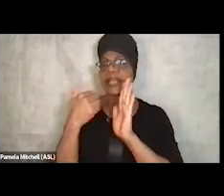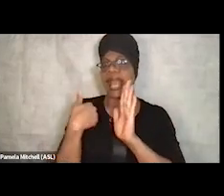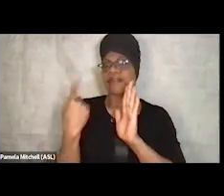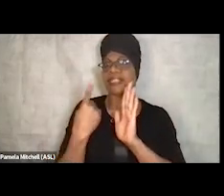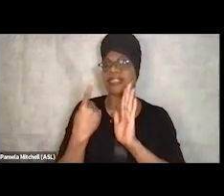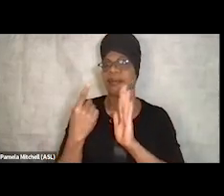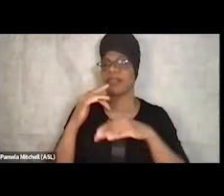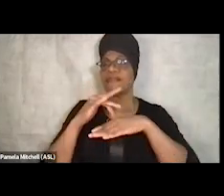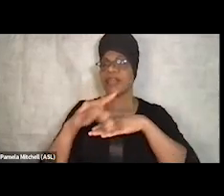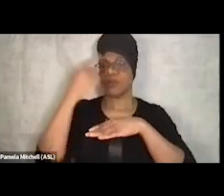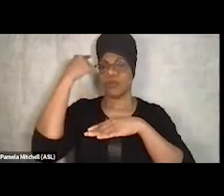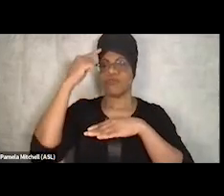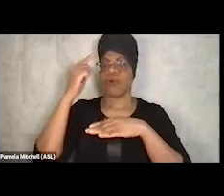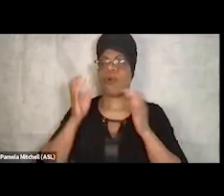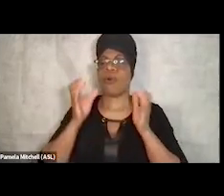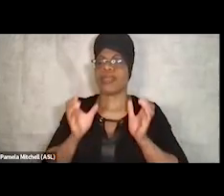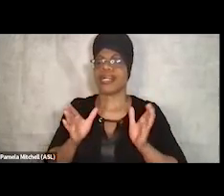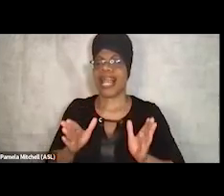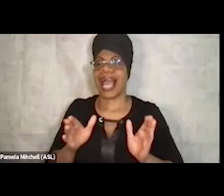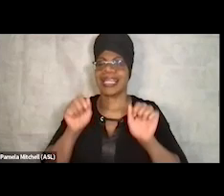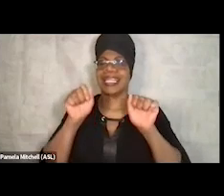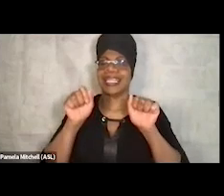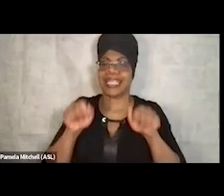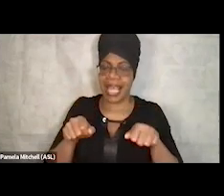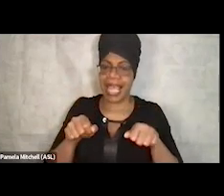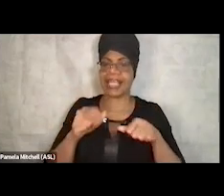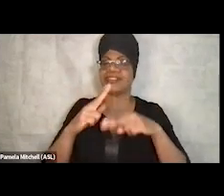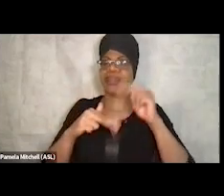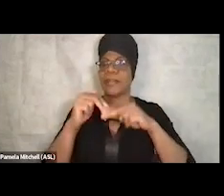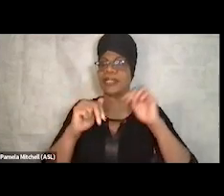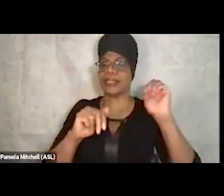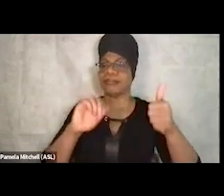you know, he can go across the building to see his primary care provider,